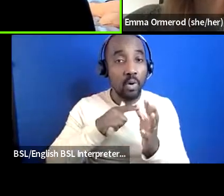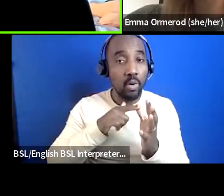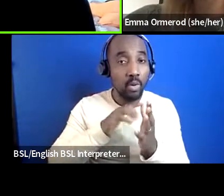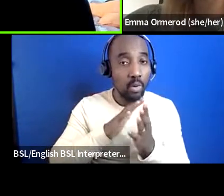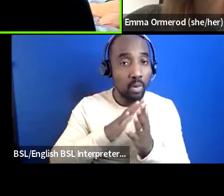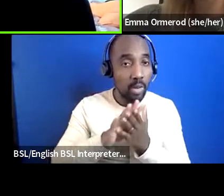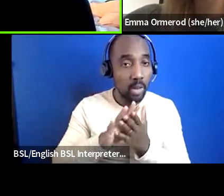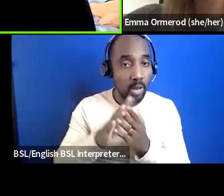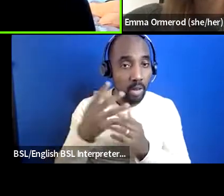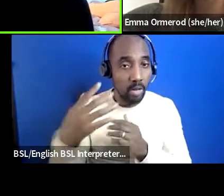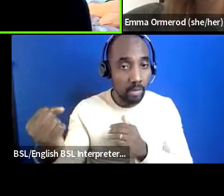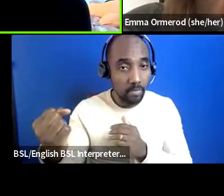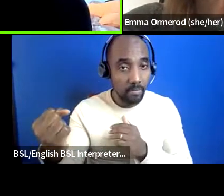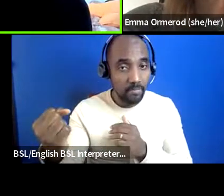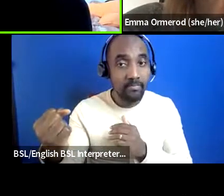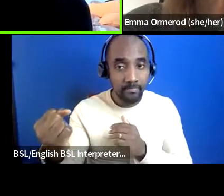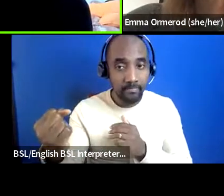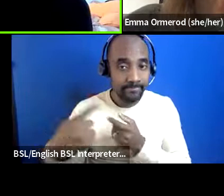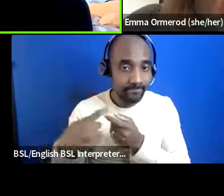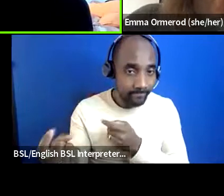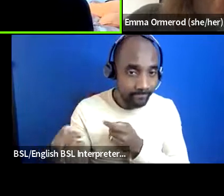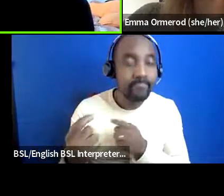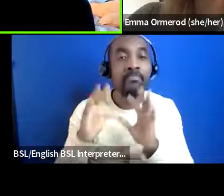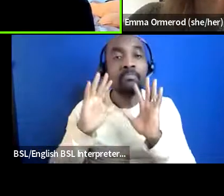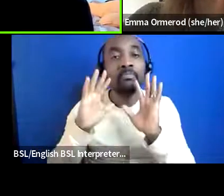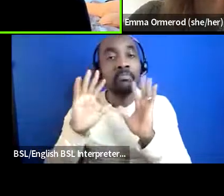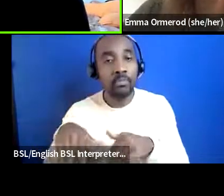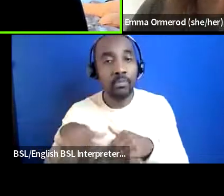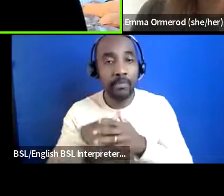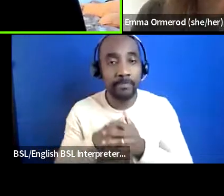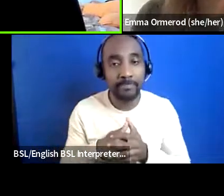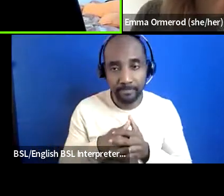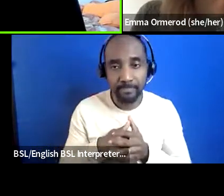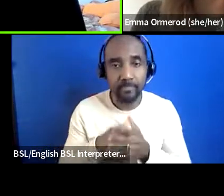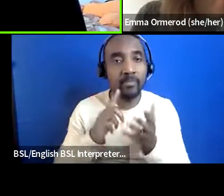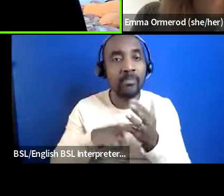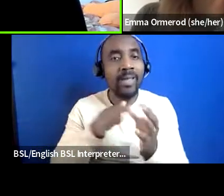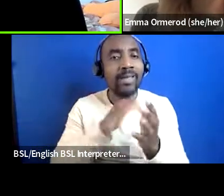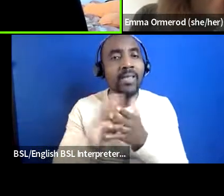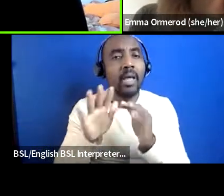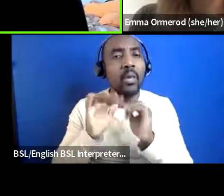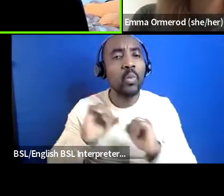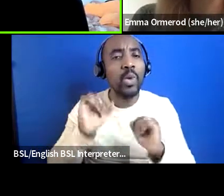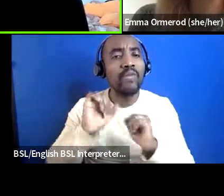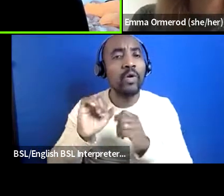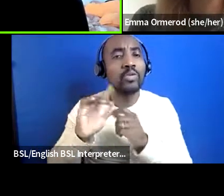Leah's just dropped out okay uh while we're waiting for uh Leah to be able to to make it back